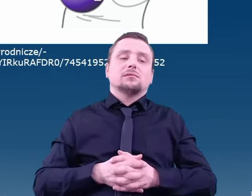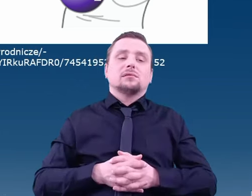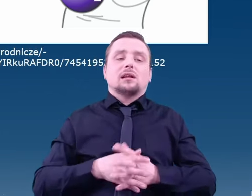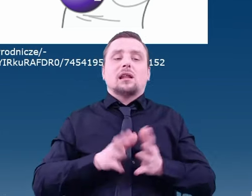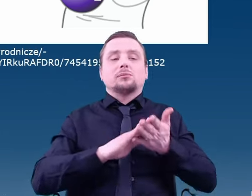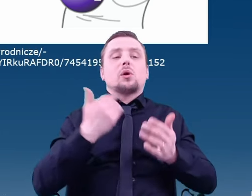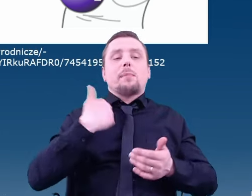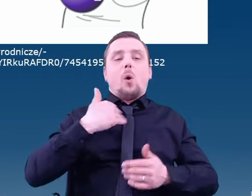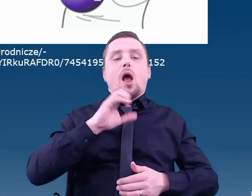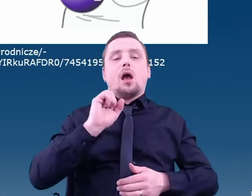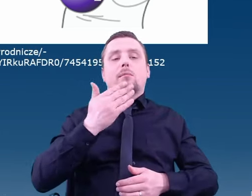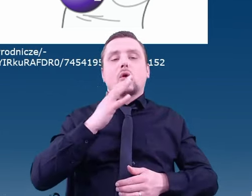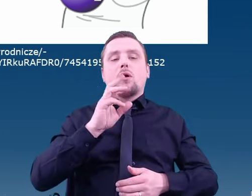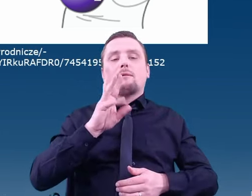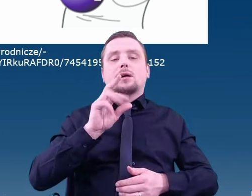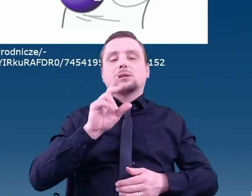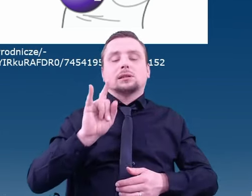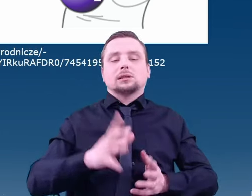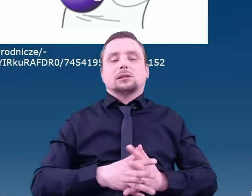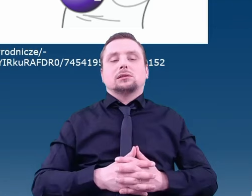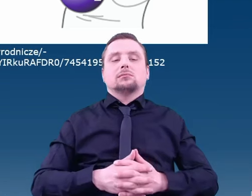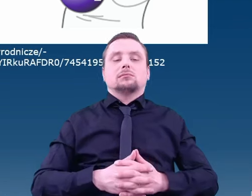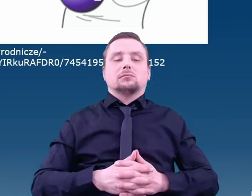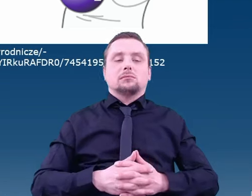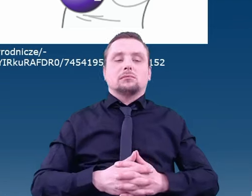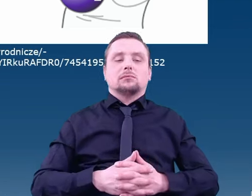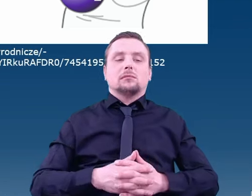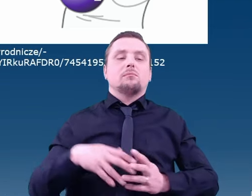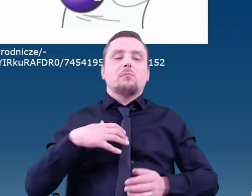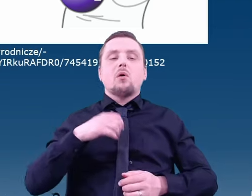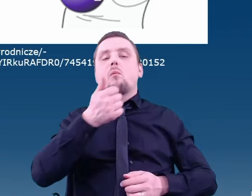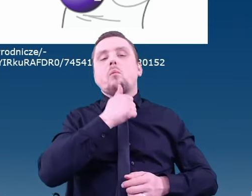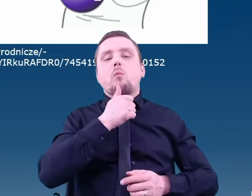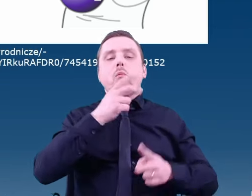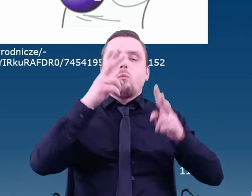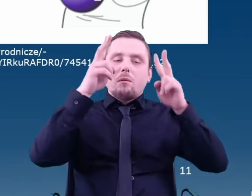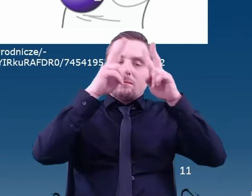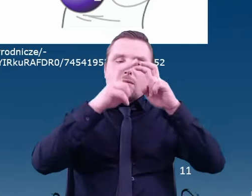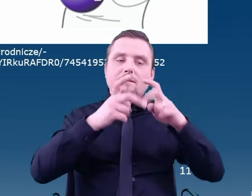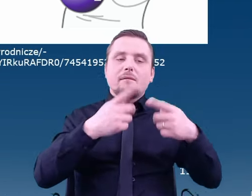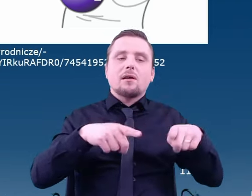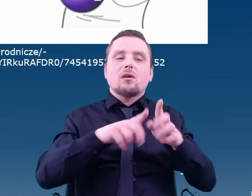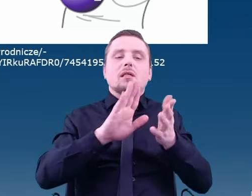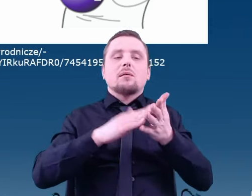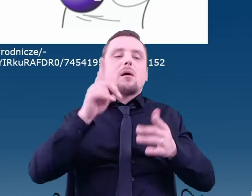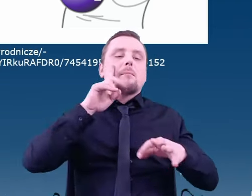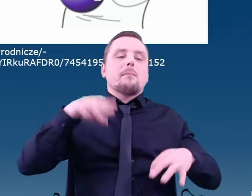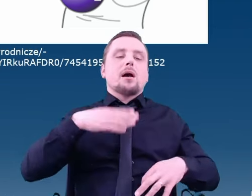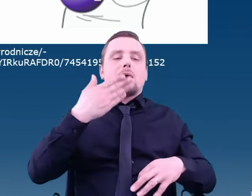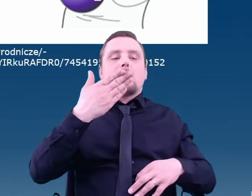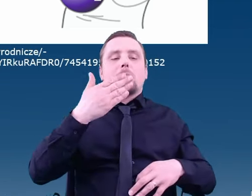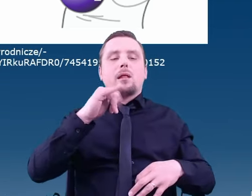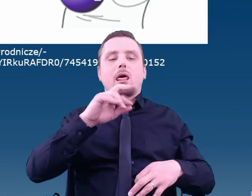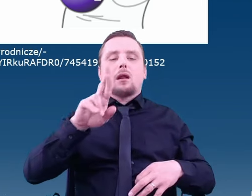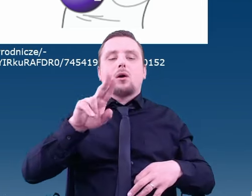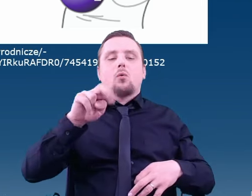both the Miller-Urey experiment and the examining of space matter,